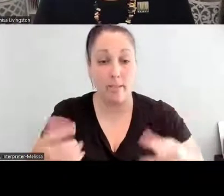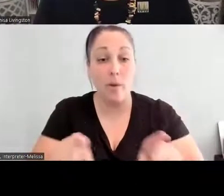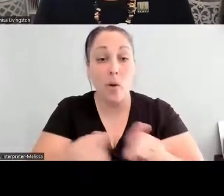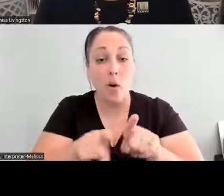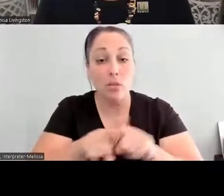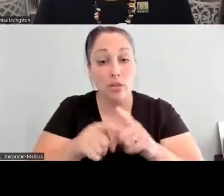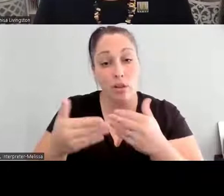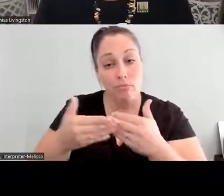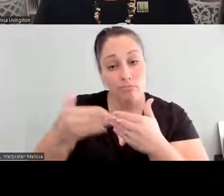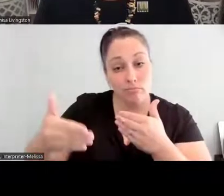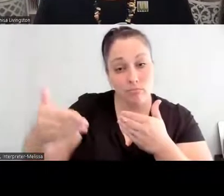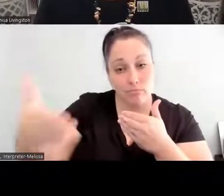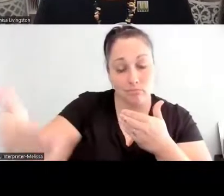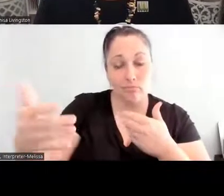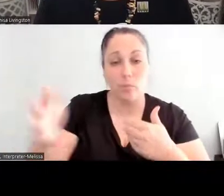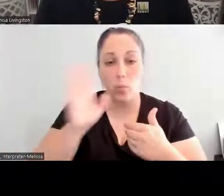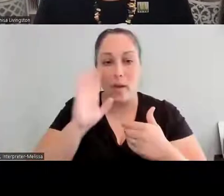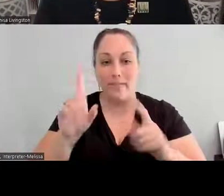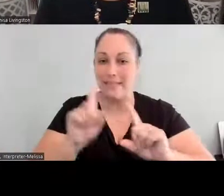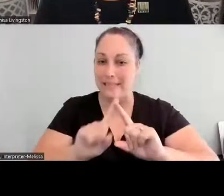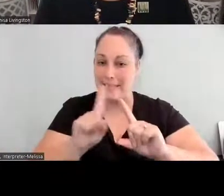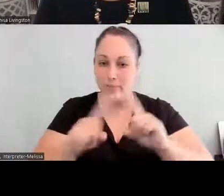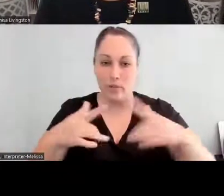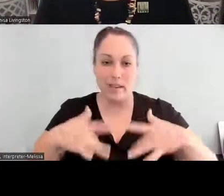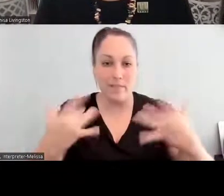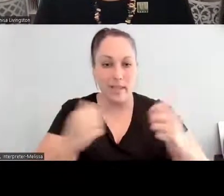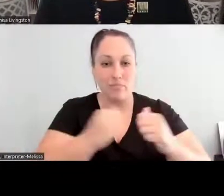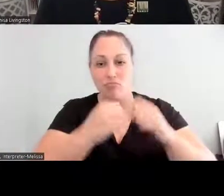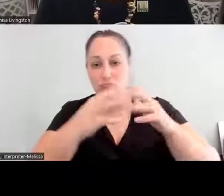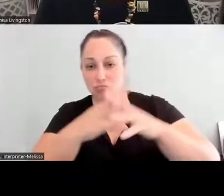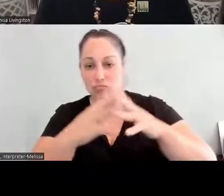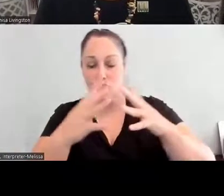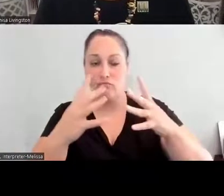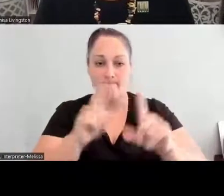engagements and activities at the international level; and so,